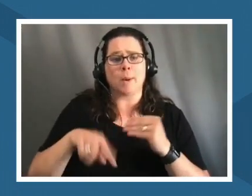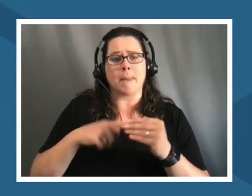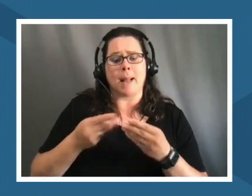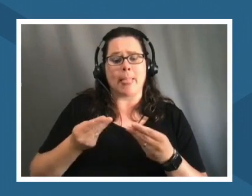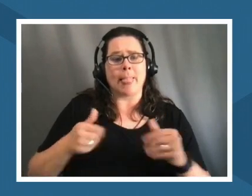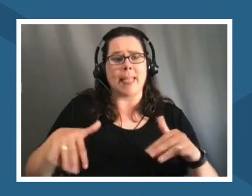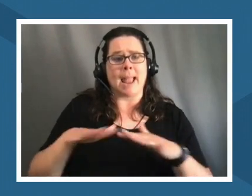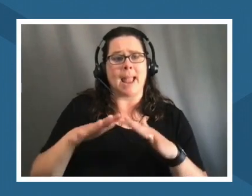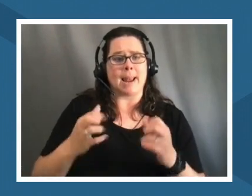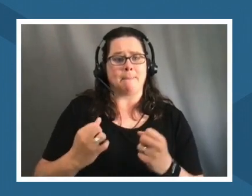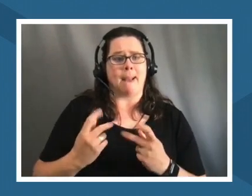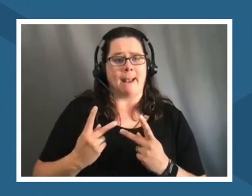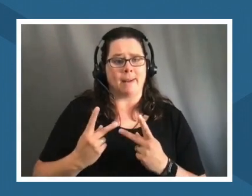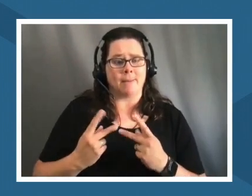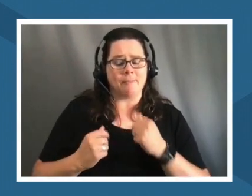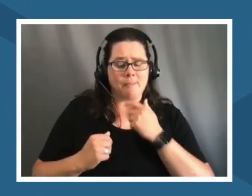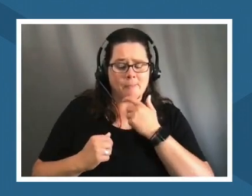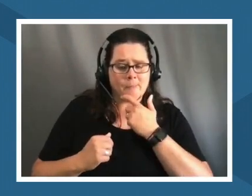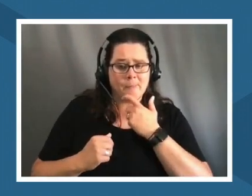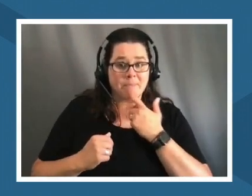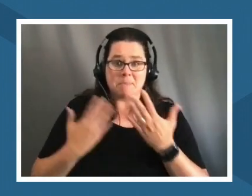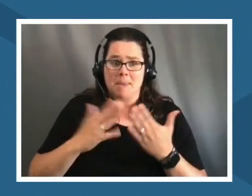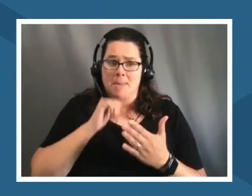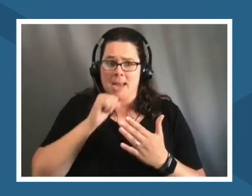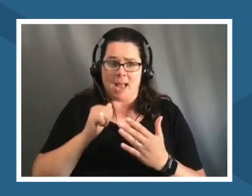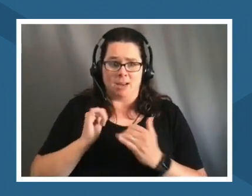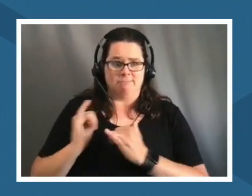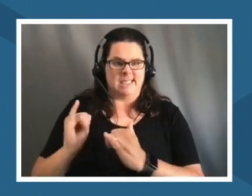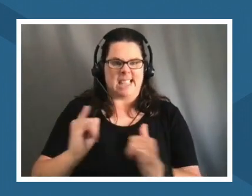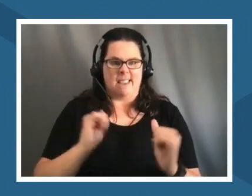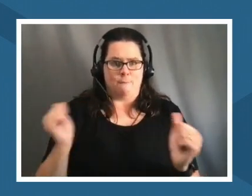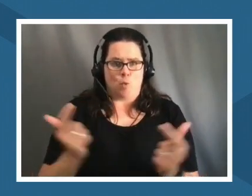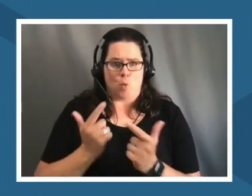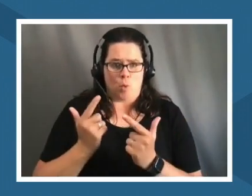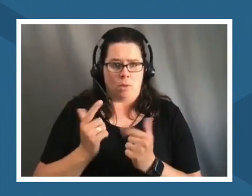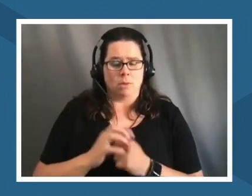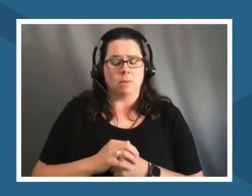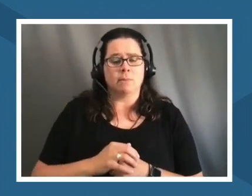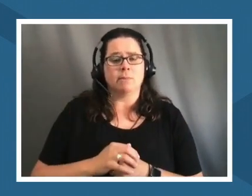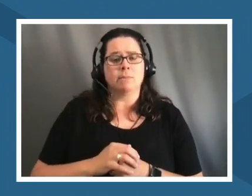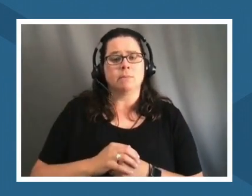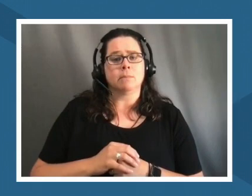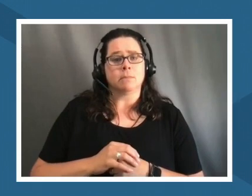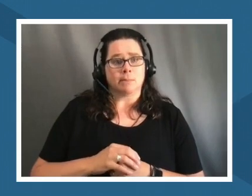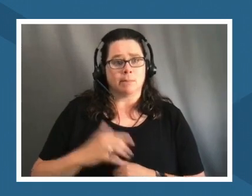and it may not be the same for everybody but you know the traditional stewards of